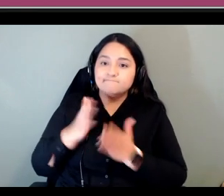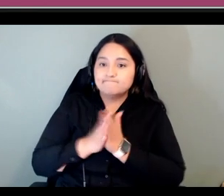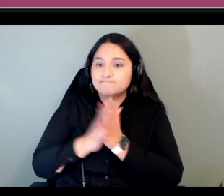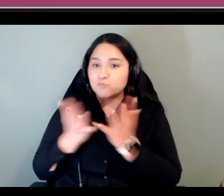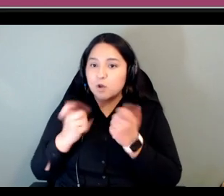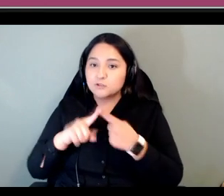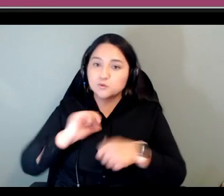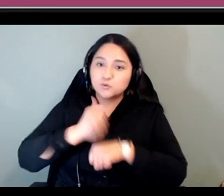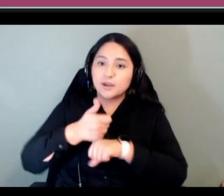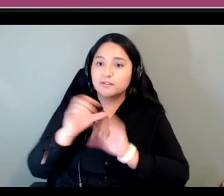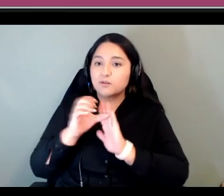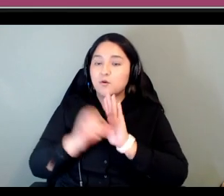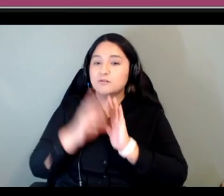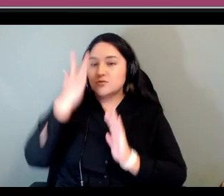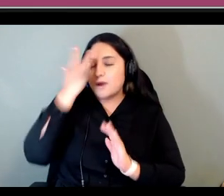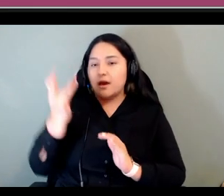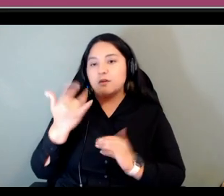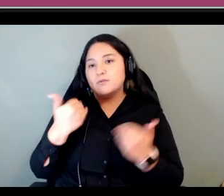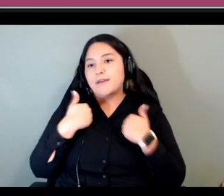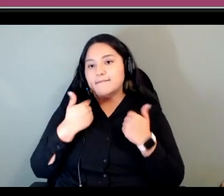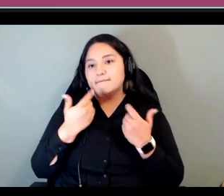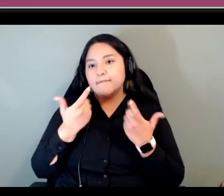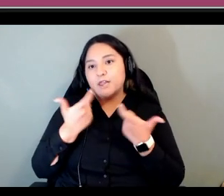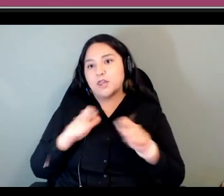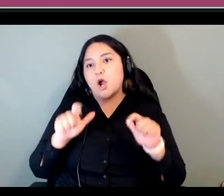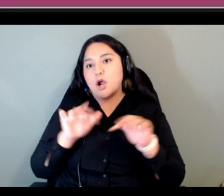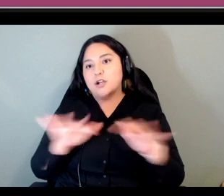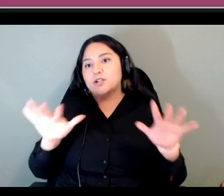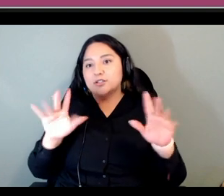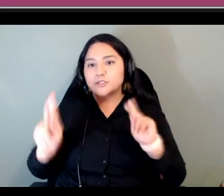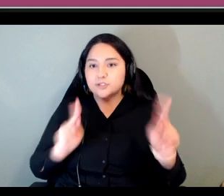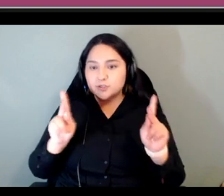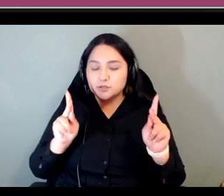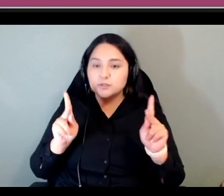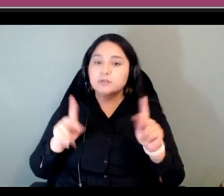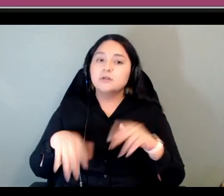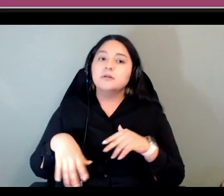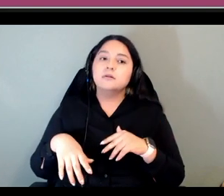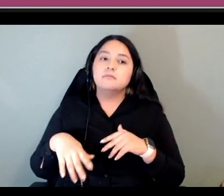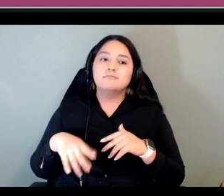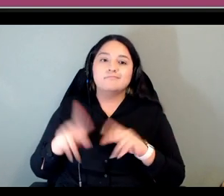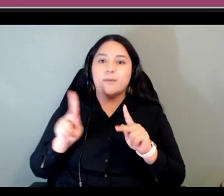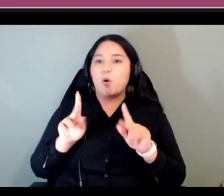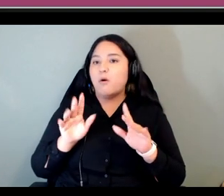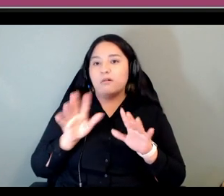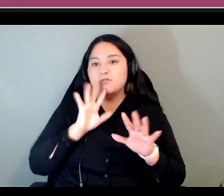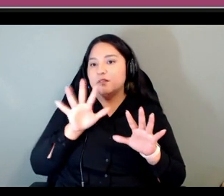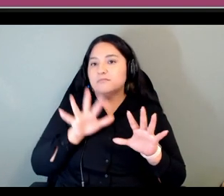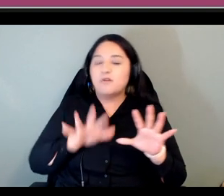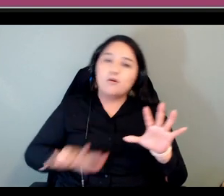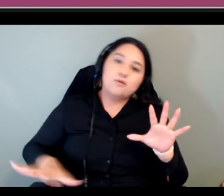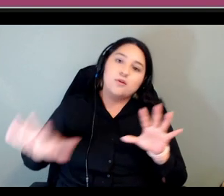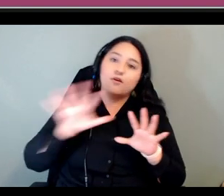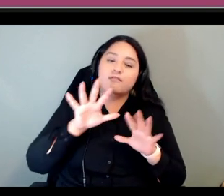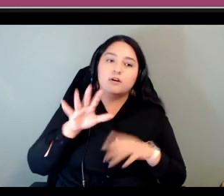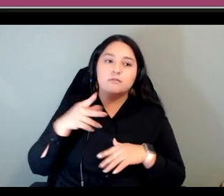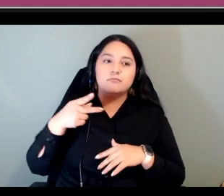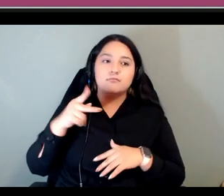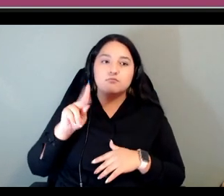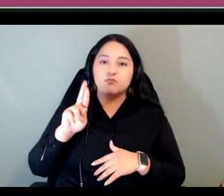such a large diaspora that there are people all over the prairies regions and into northern